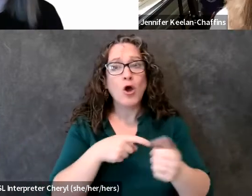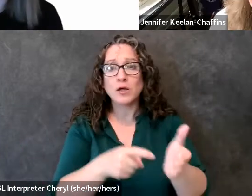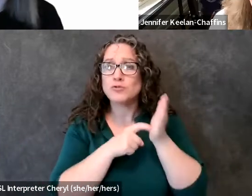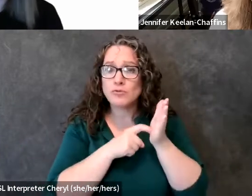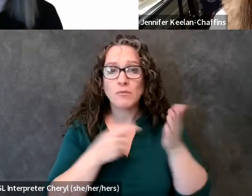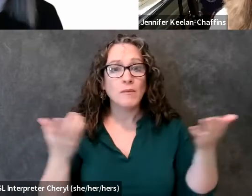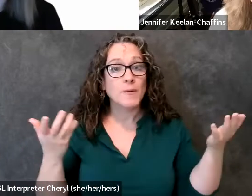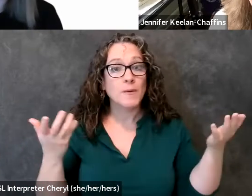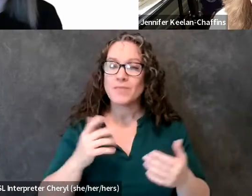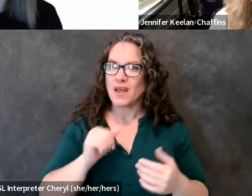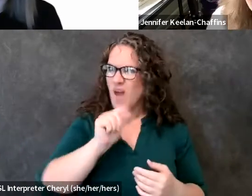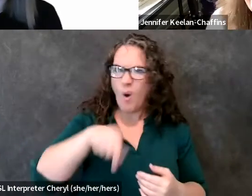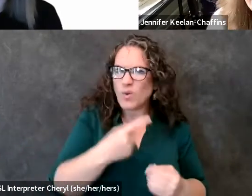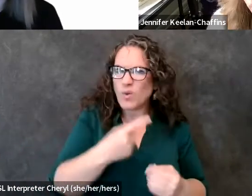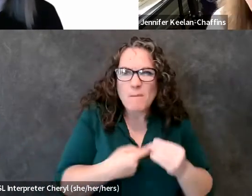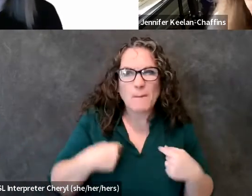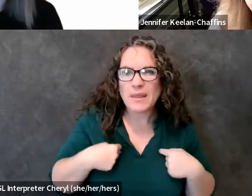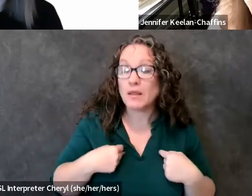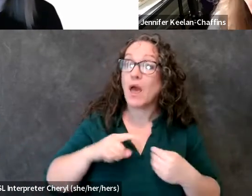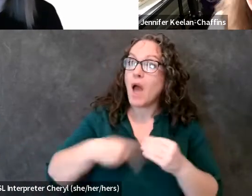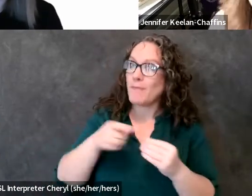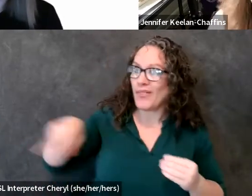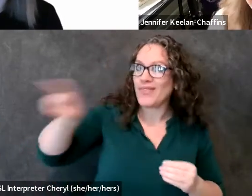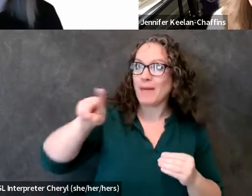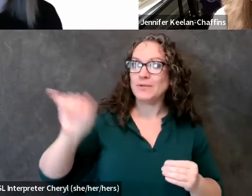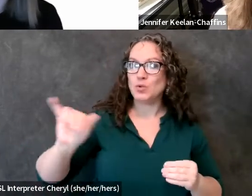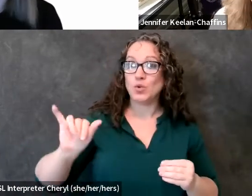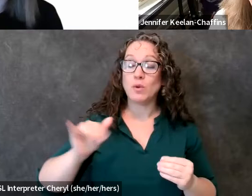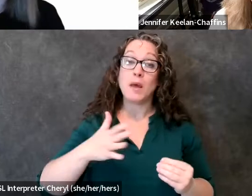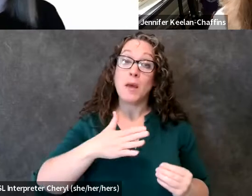them as well and making sure that not only my voice was heard but their voice was hurt as well